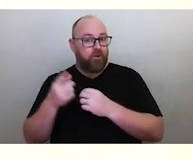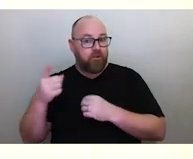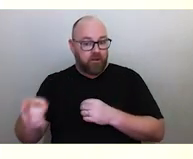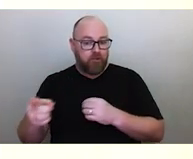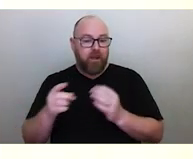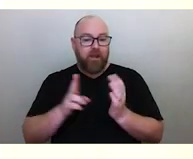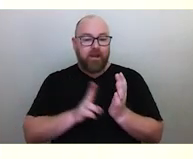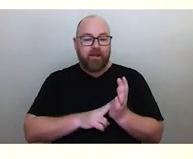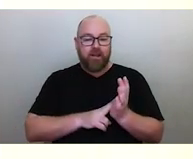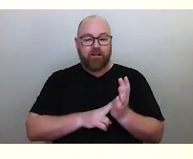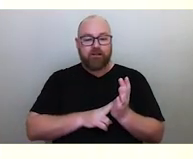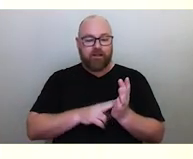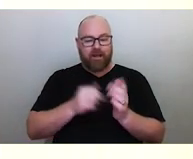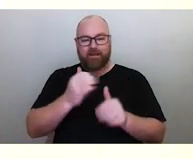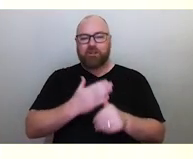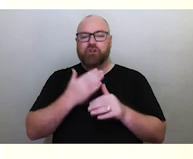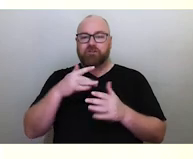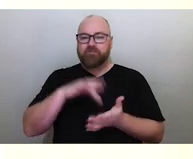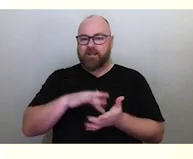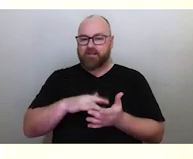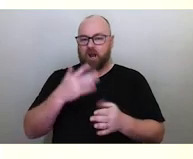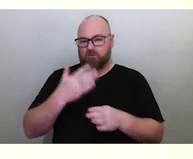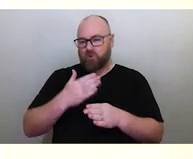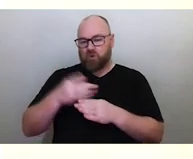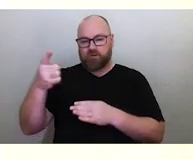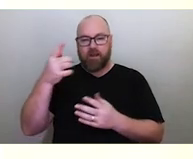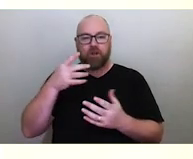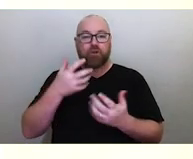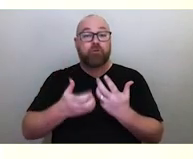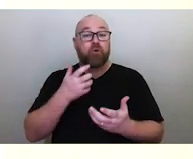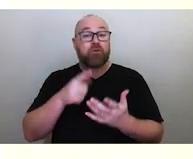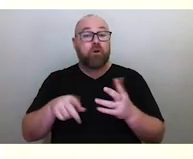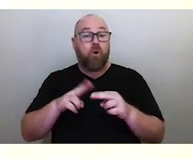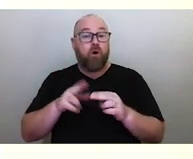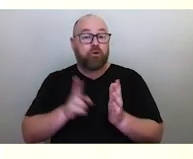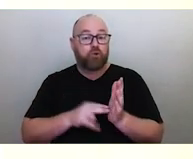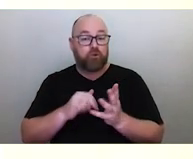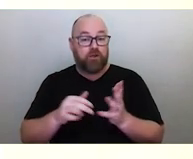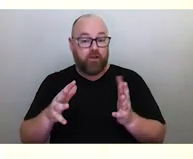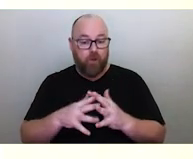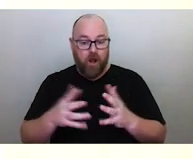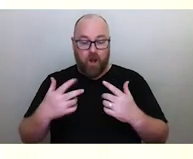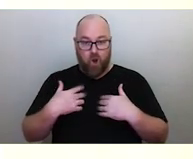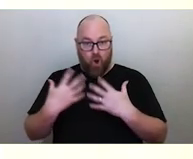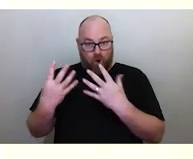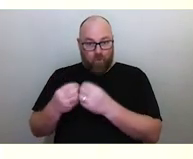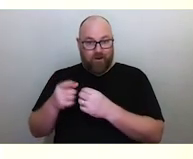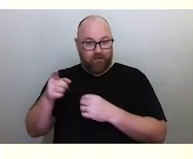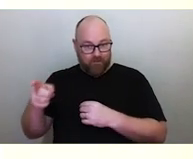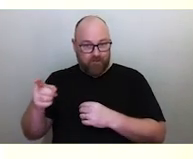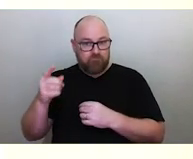Indigenous Centre at the University of New South Wales. And I sat with Professor Nakata and he set forth